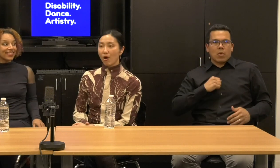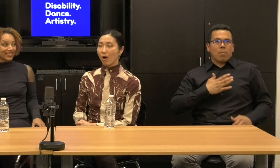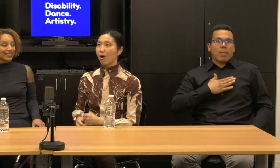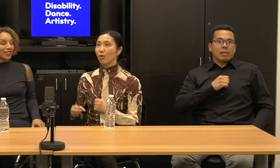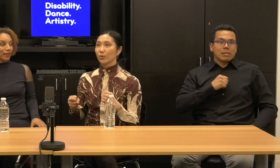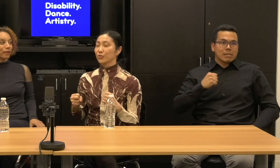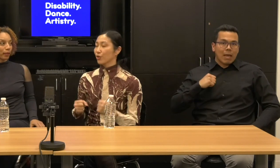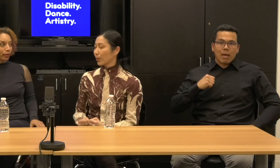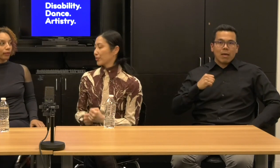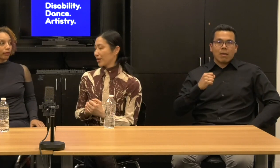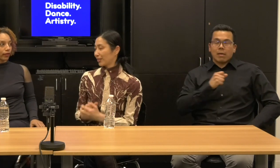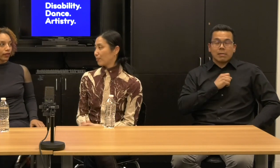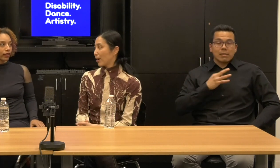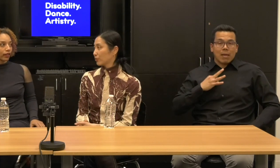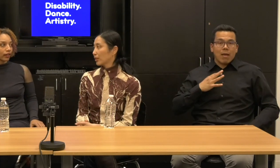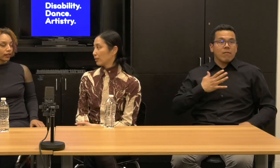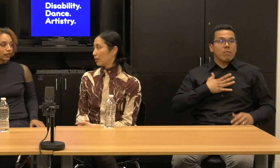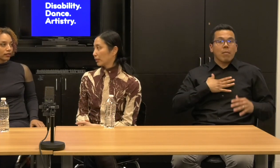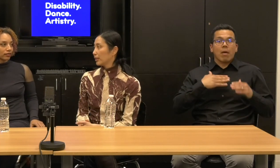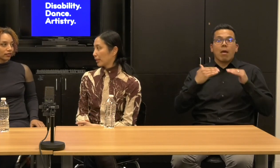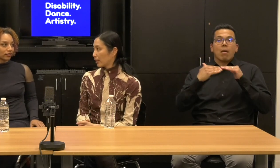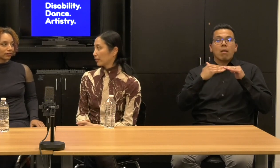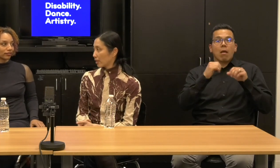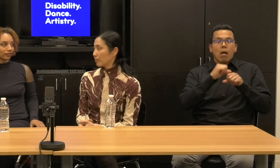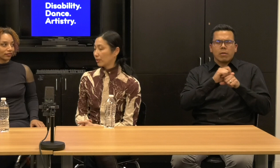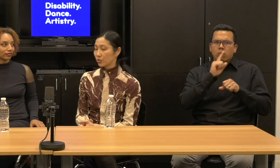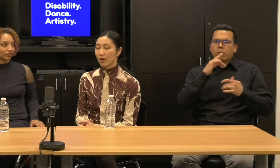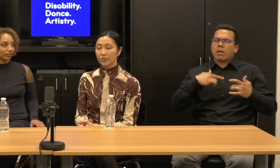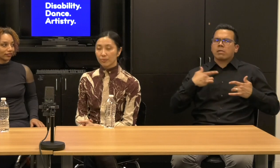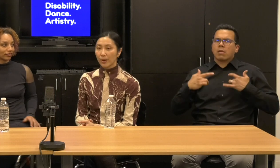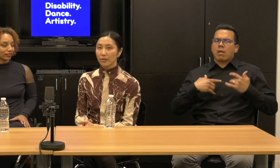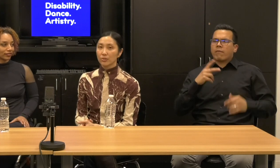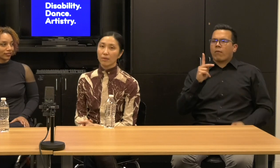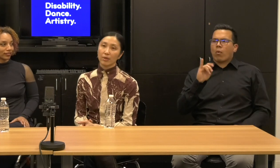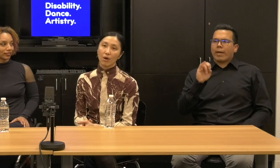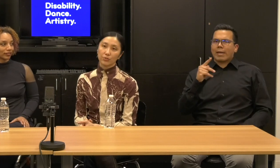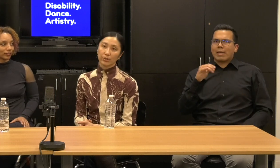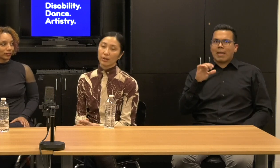they all were so excited about a Kinetic Light coming into our space and they all took it